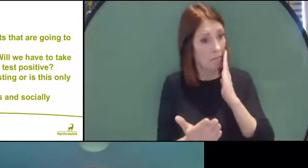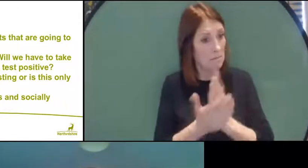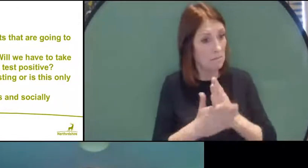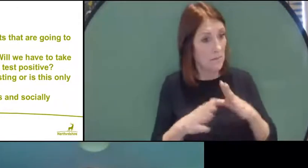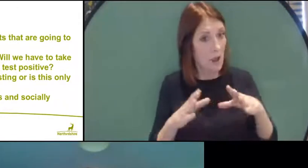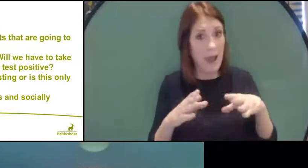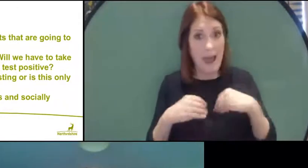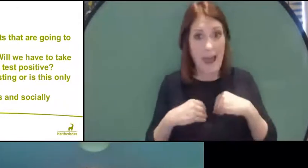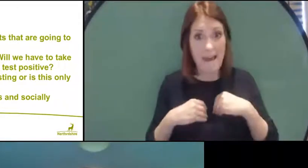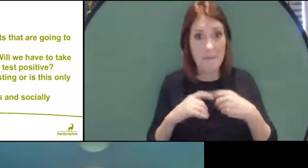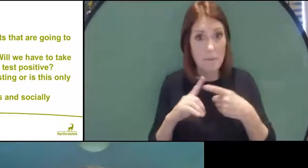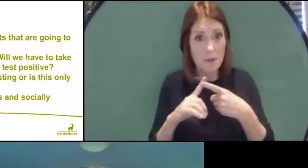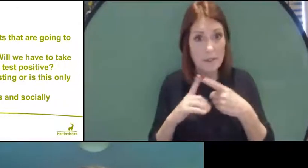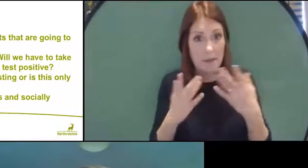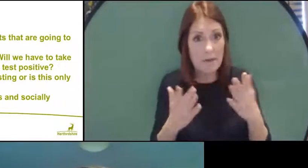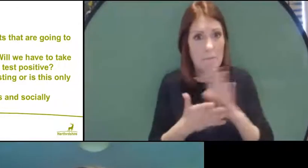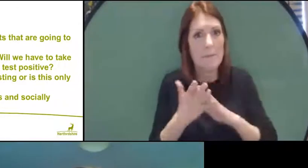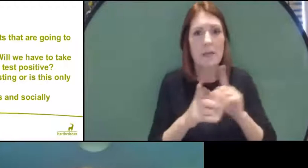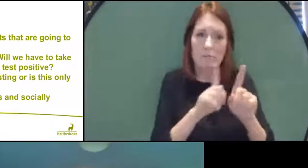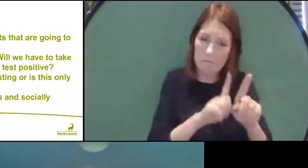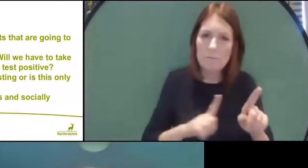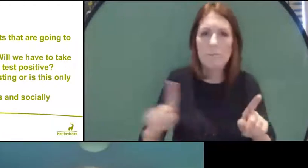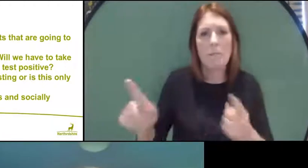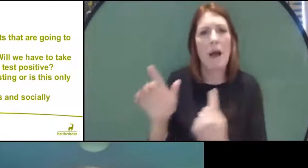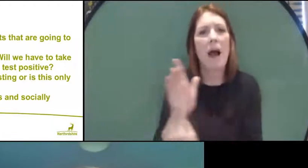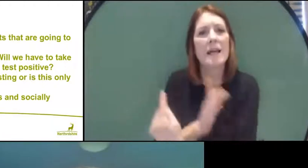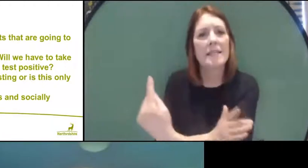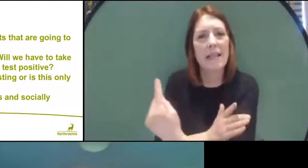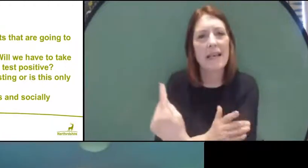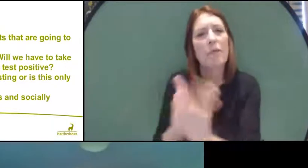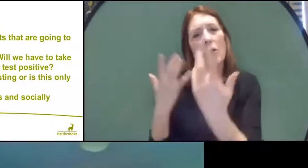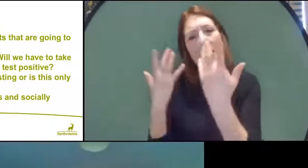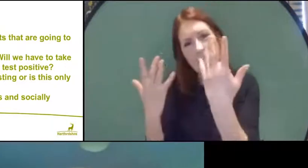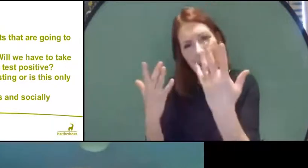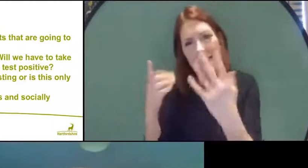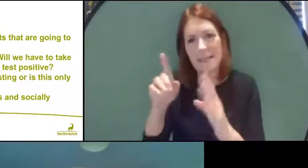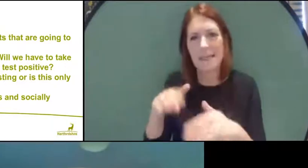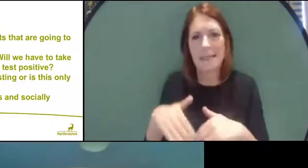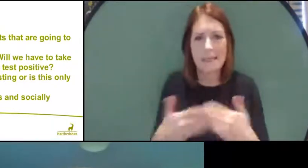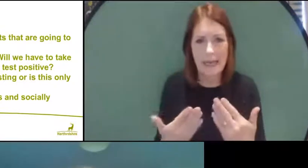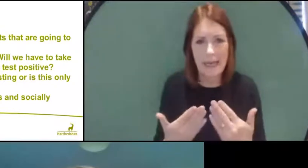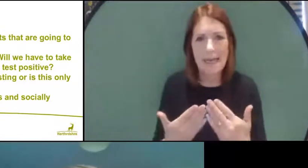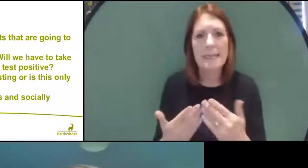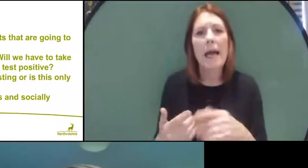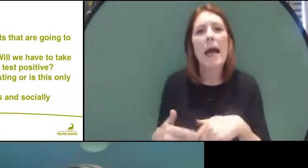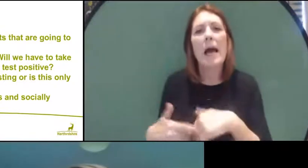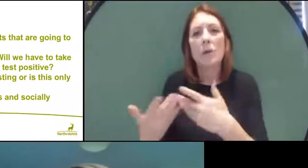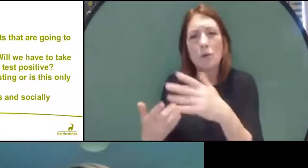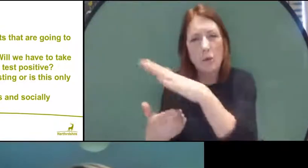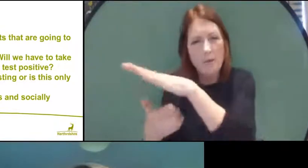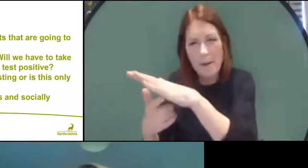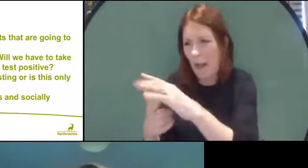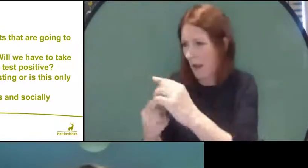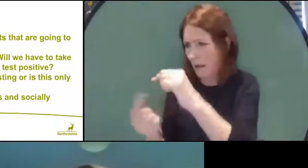you will be asked to isolate for 10 days and your close contacts will have to isolate with you.